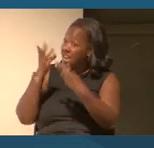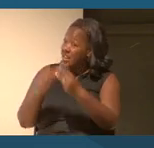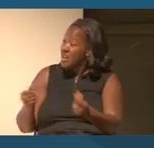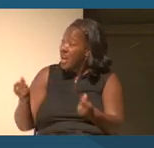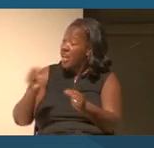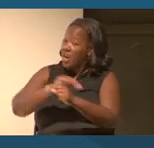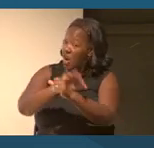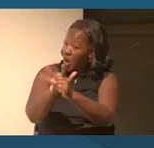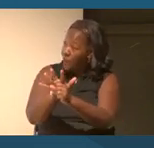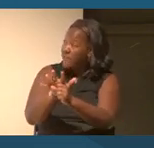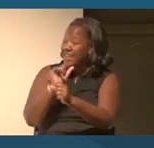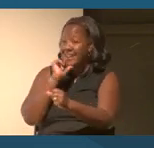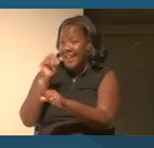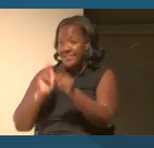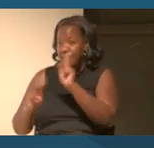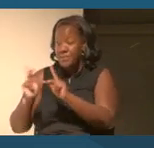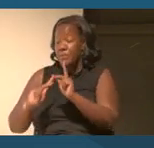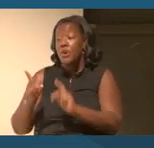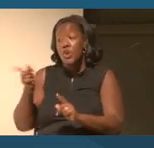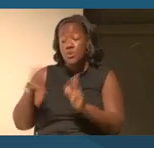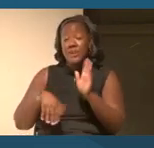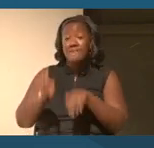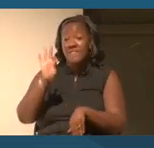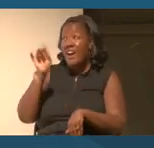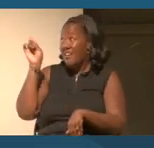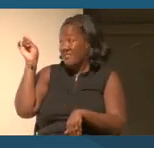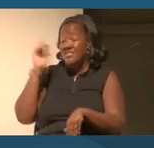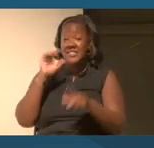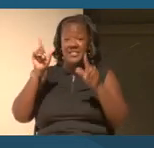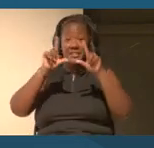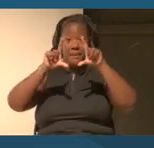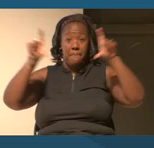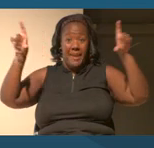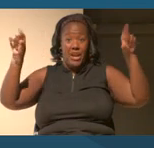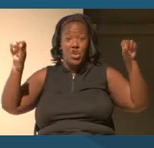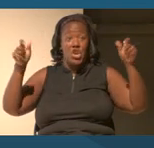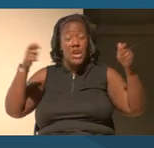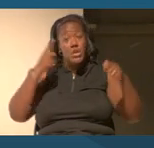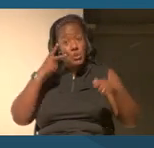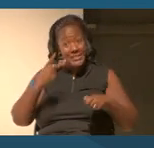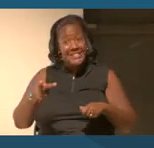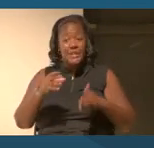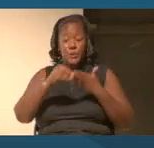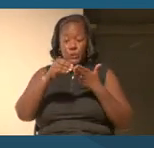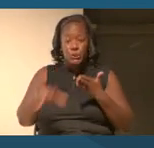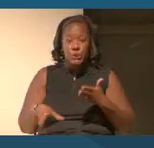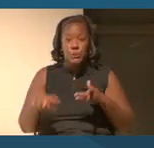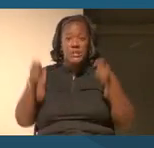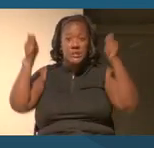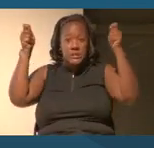You can look up this banner online and you'll see that there are students that are holding this up. They're marching through Chinatown.